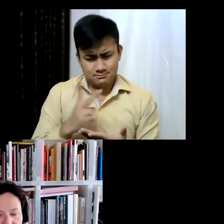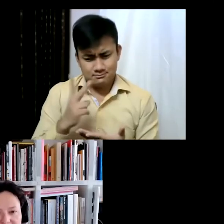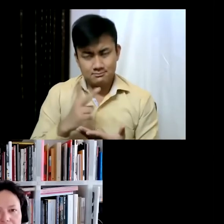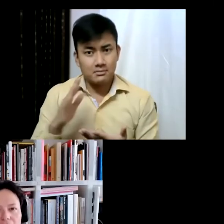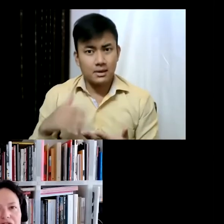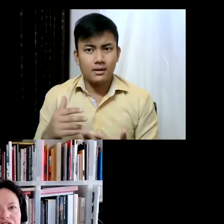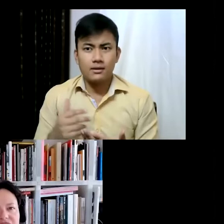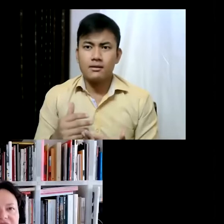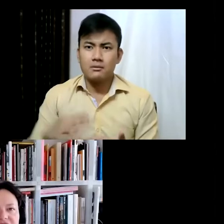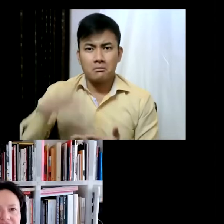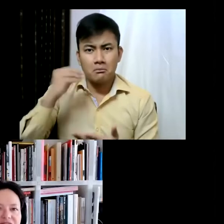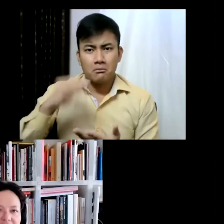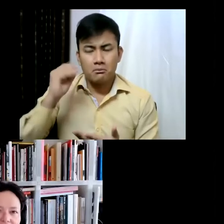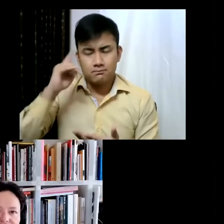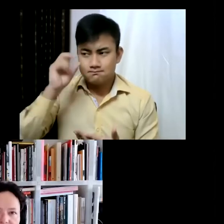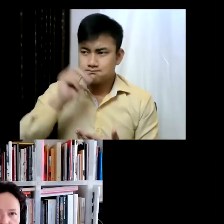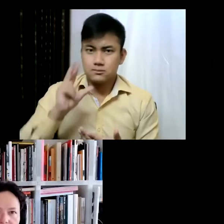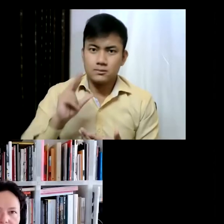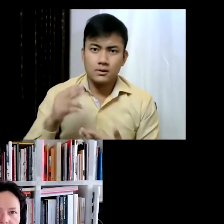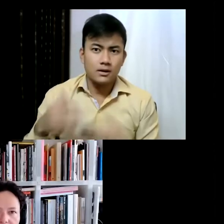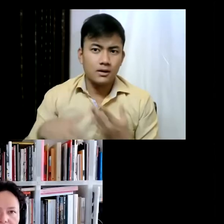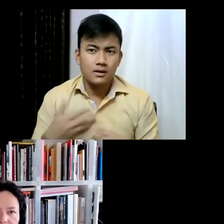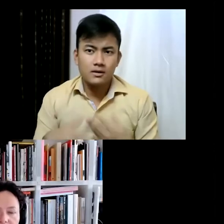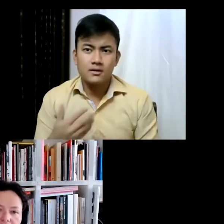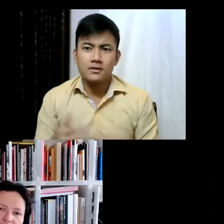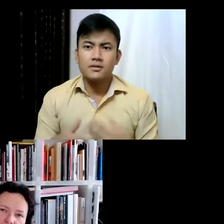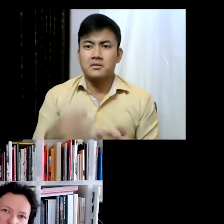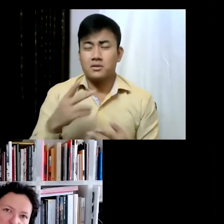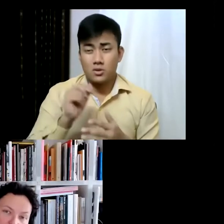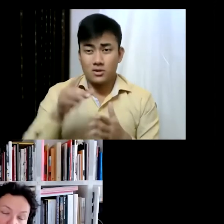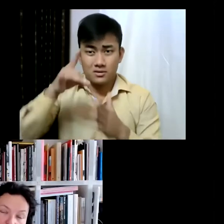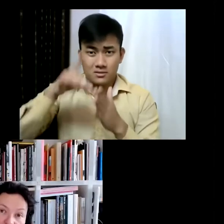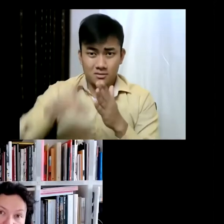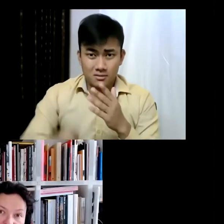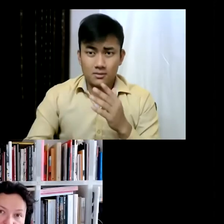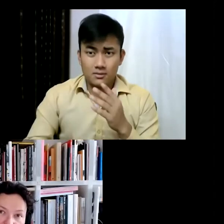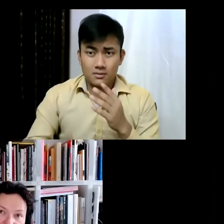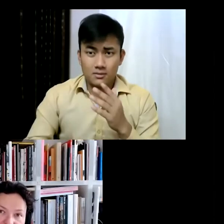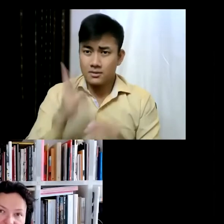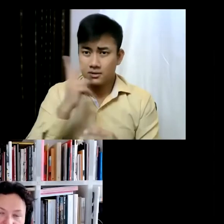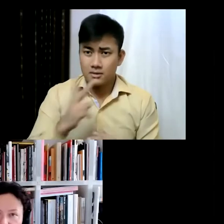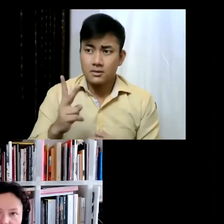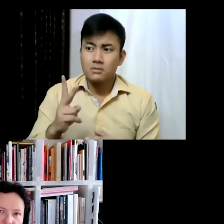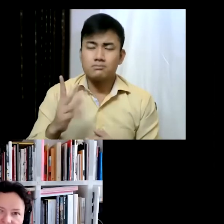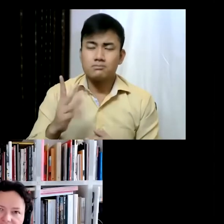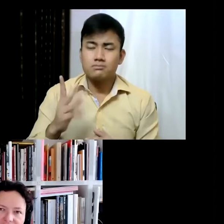metamorphosis is very much at the core of her first of her artistic practice and you see it